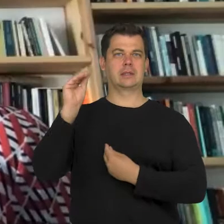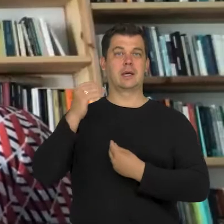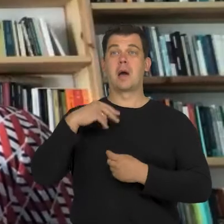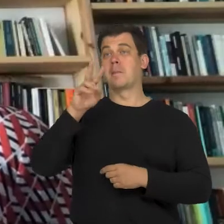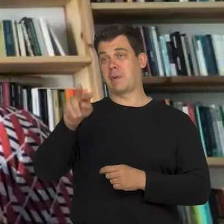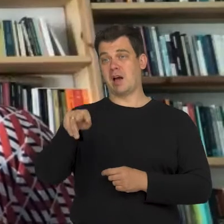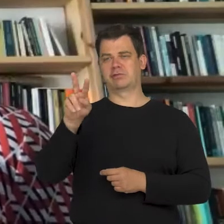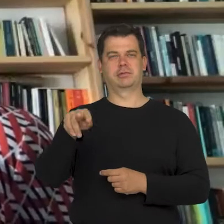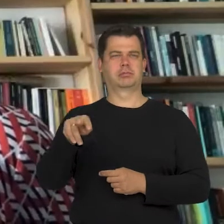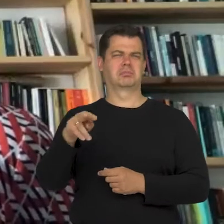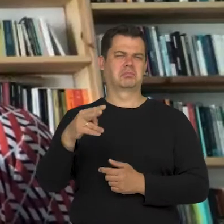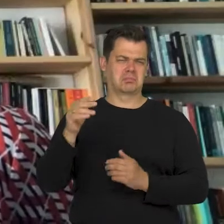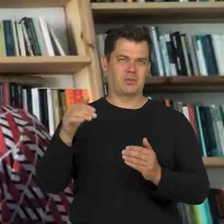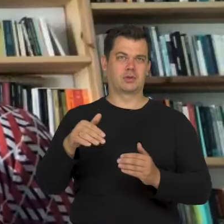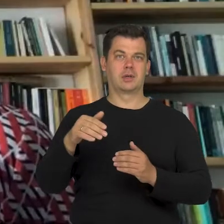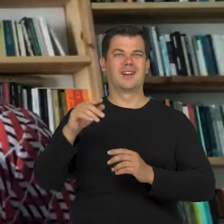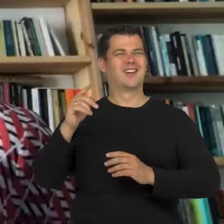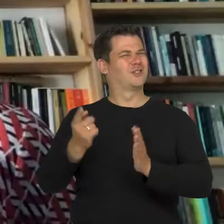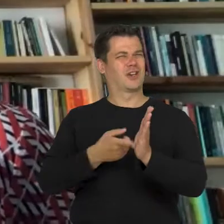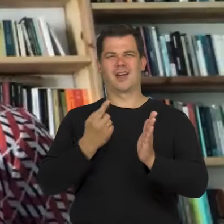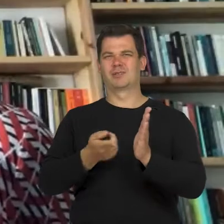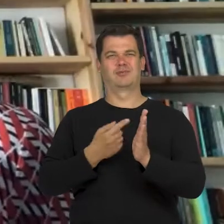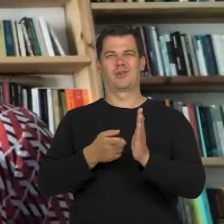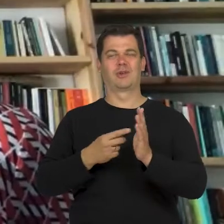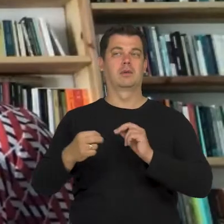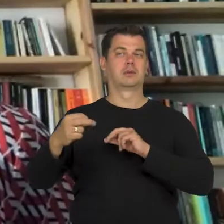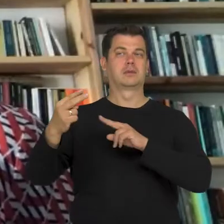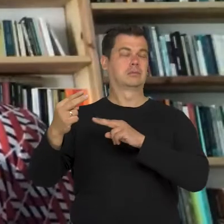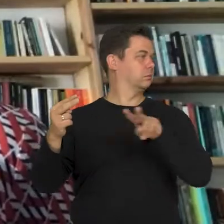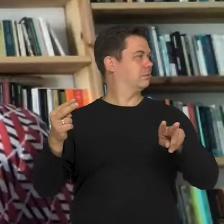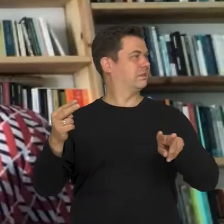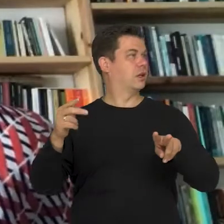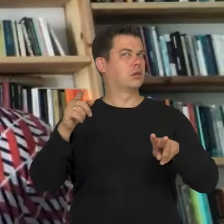The action of looking away, hiding that look is more oppressive.